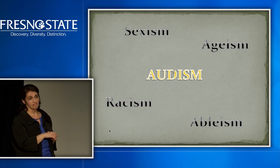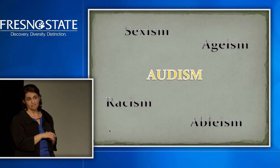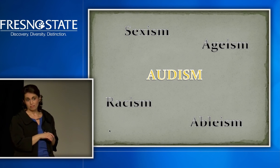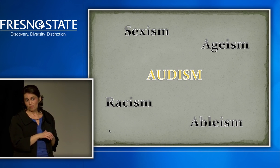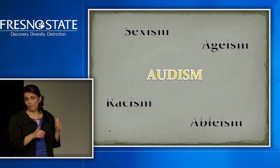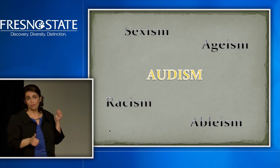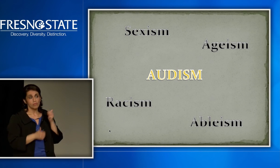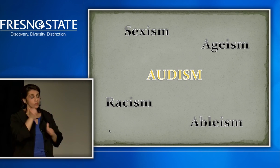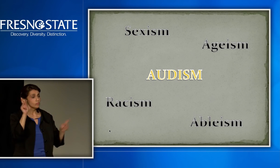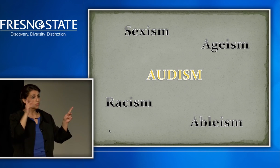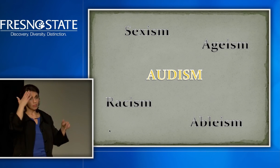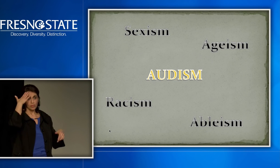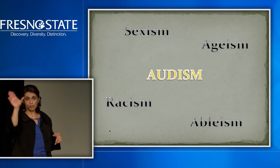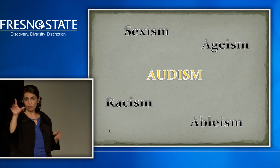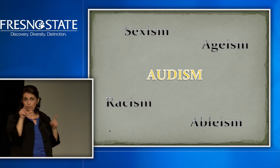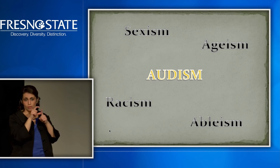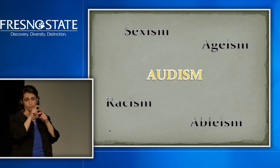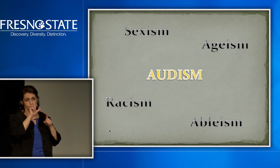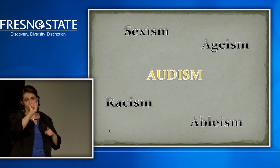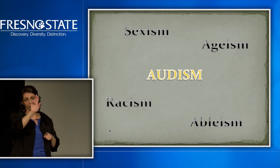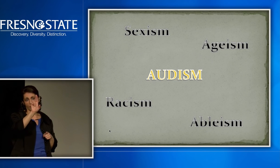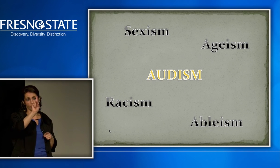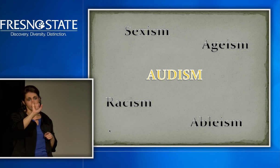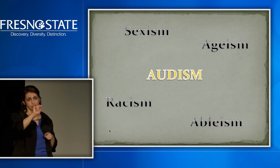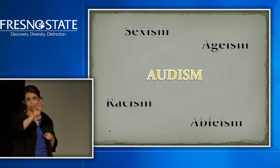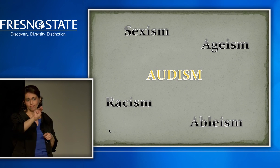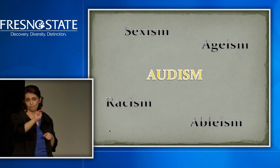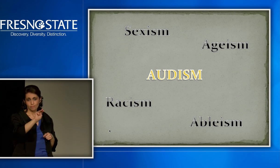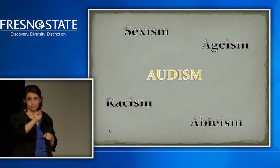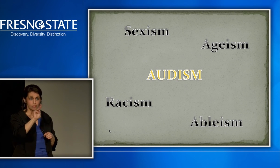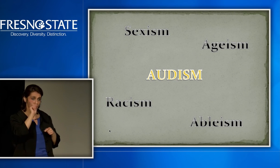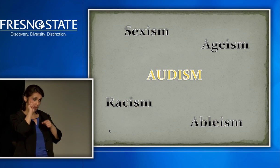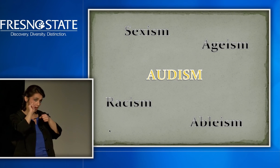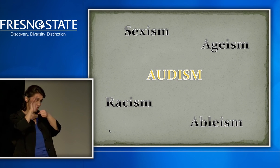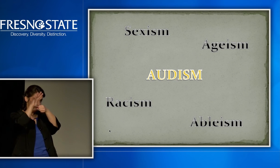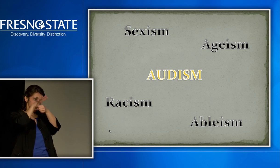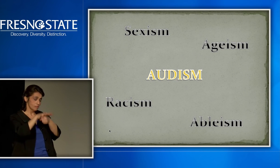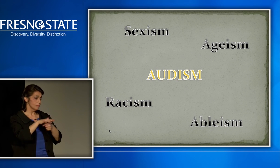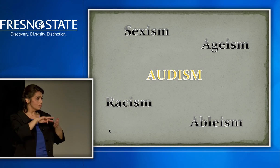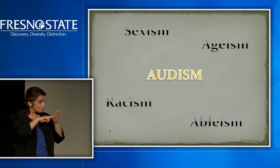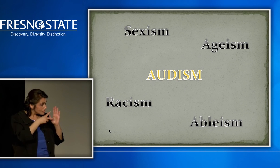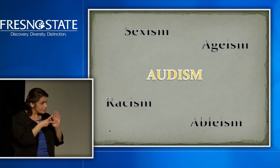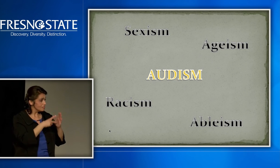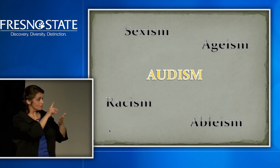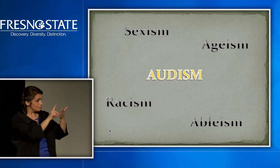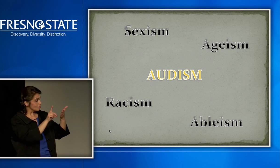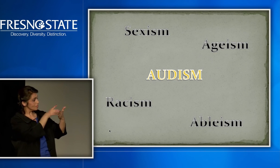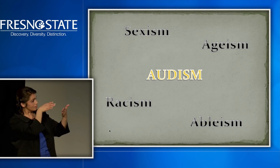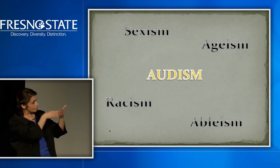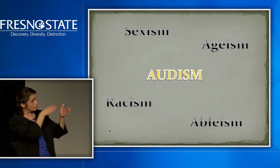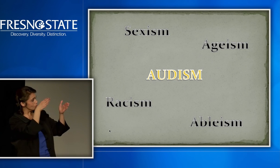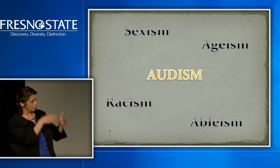And, most people don't know this word of the century here, audism.